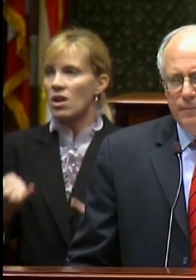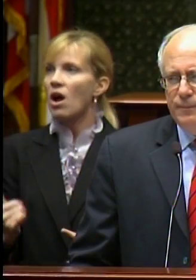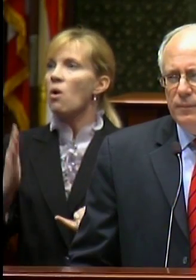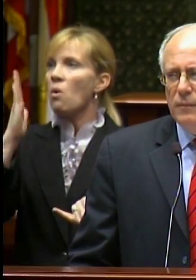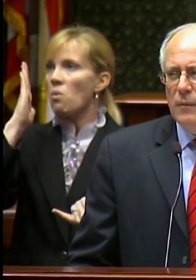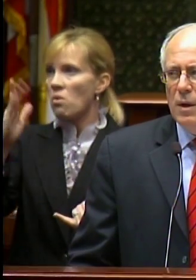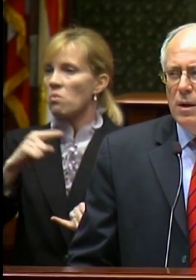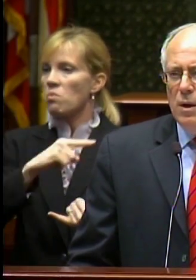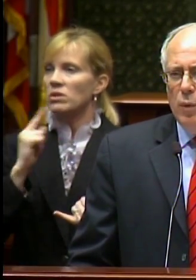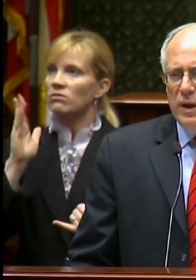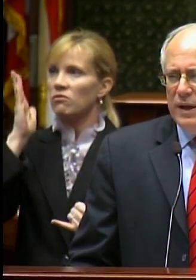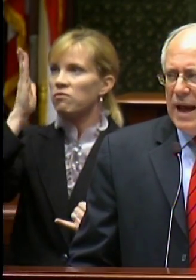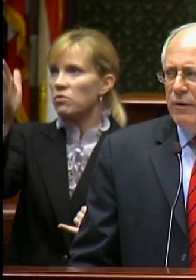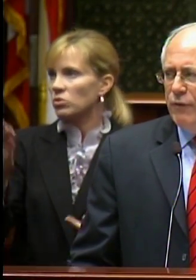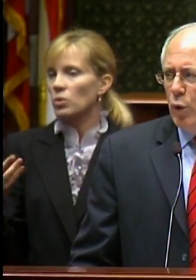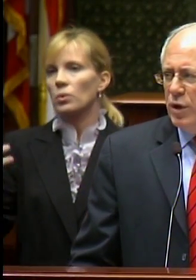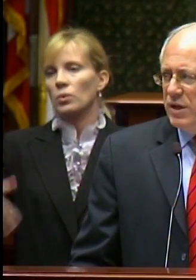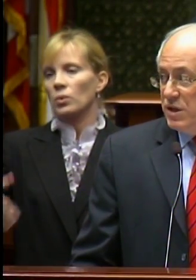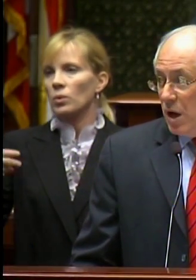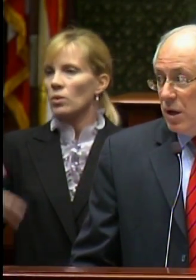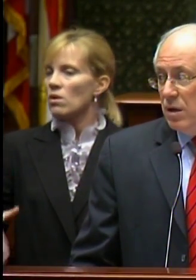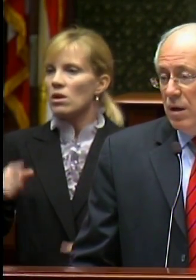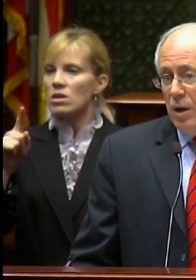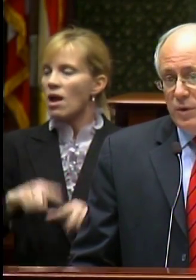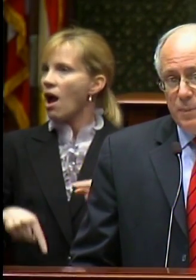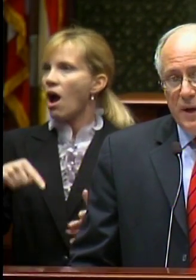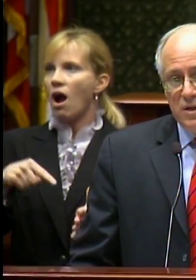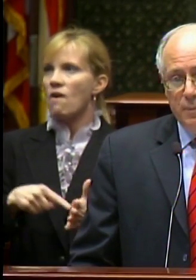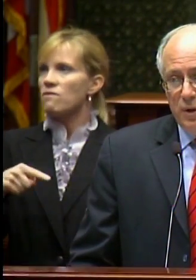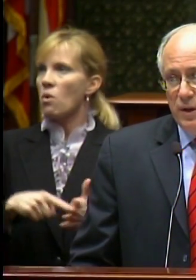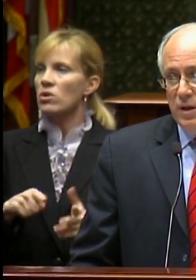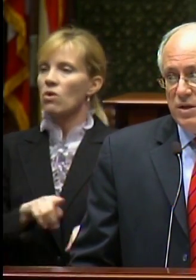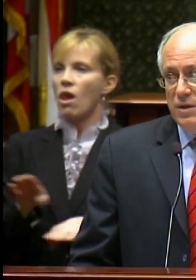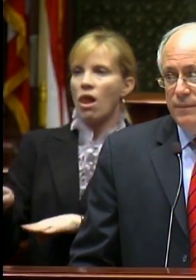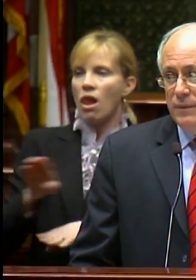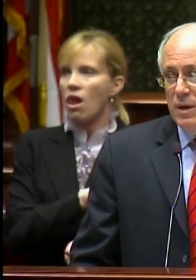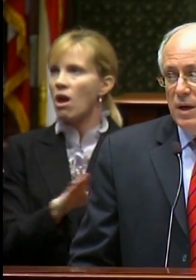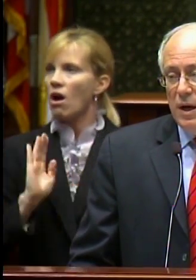come. We cannot afford to duck our responsibilities.